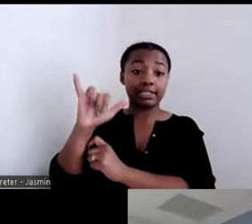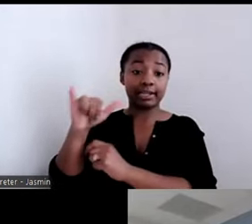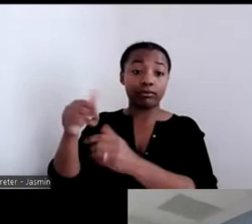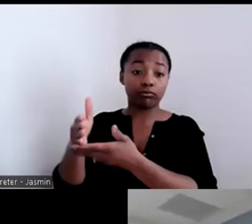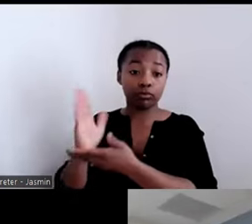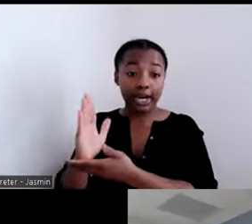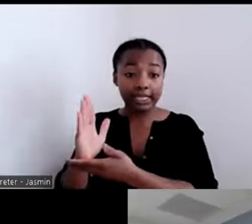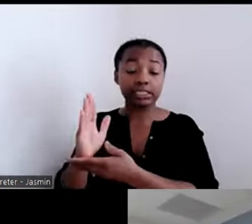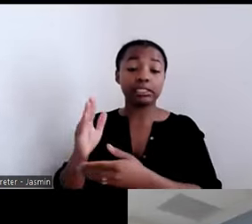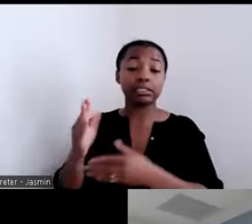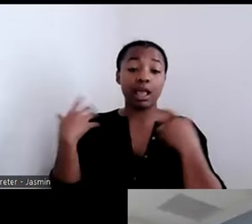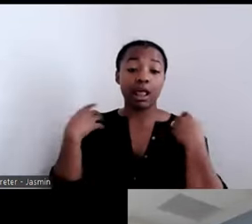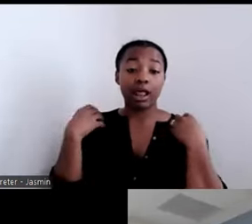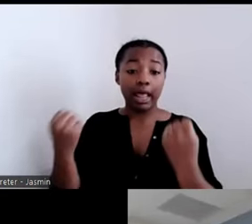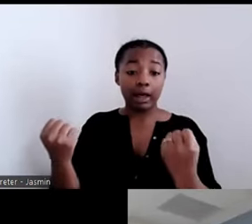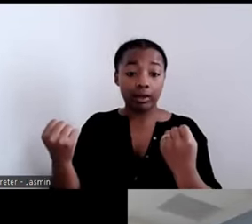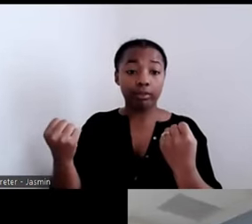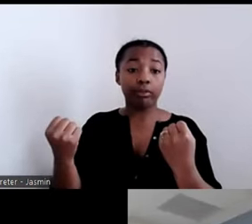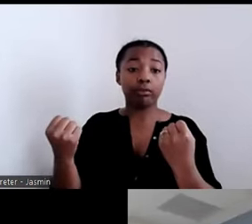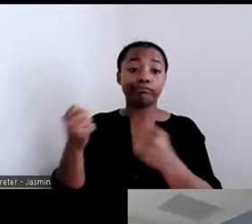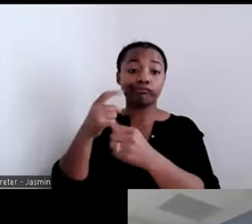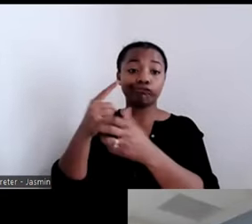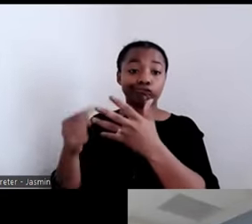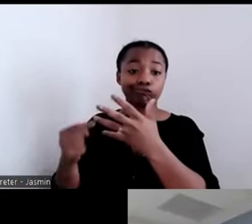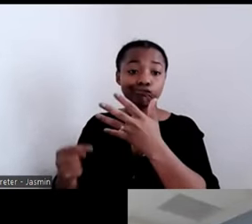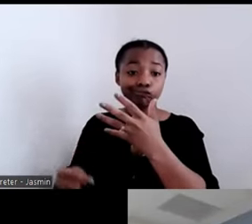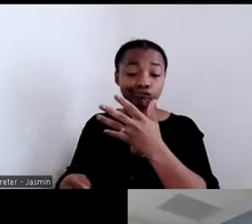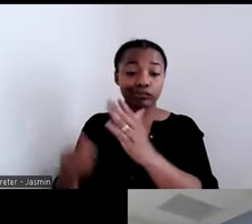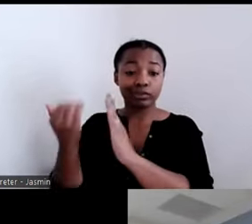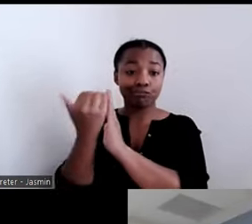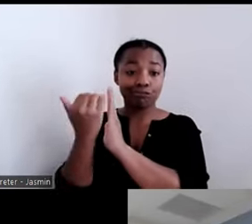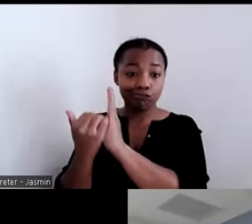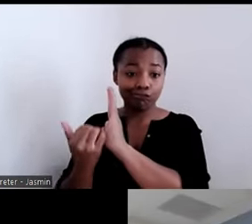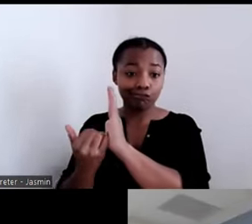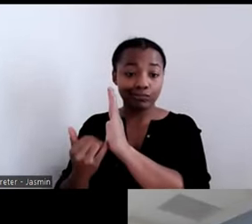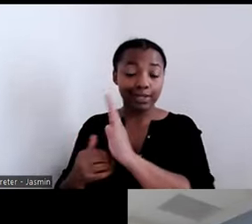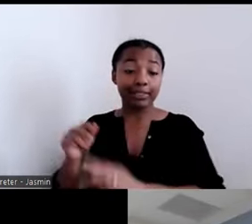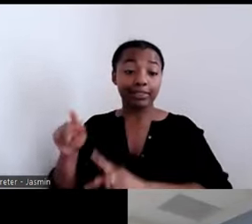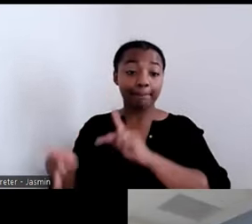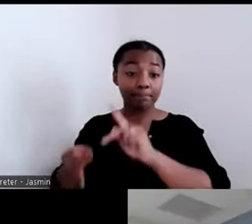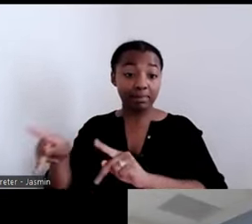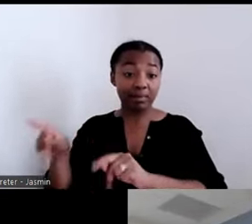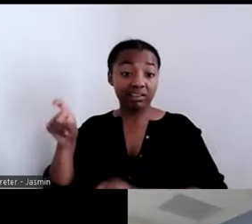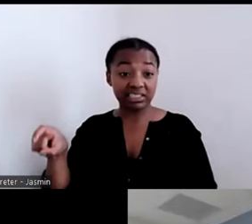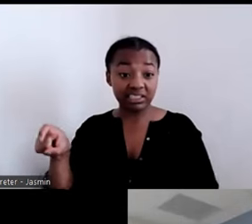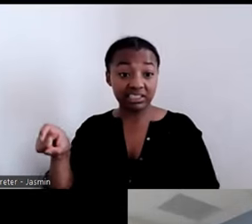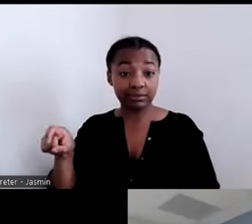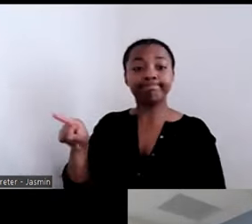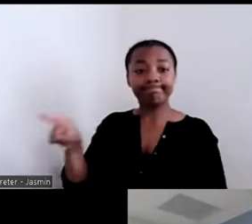package people needed in putting all of that together and finding that missing piece.